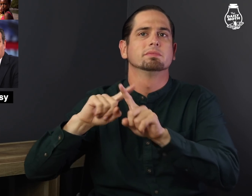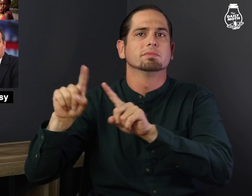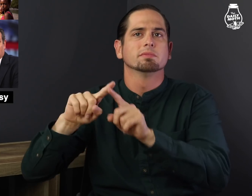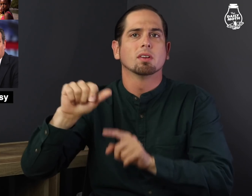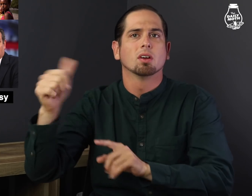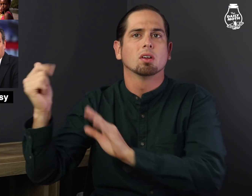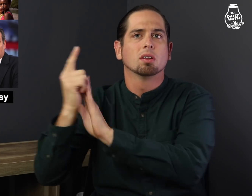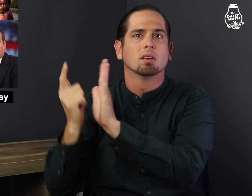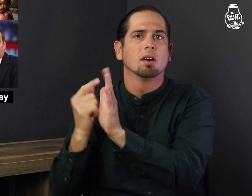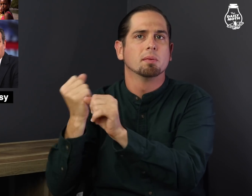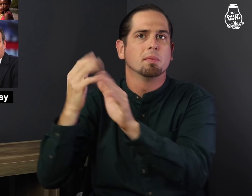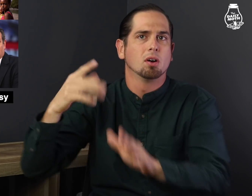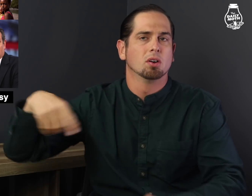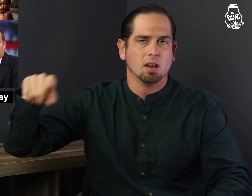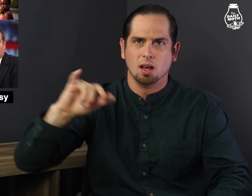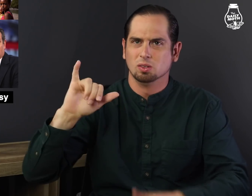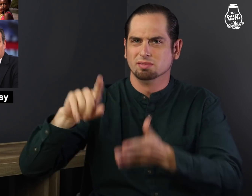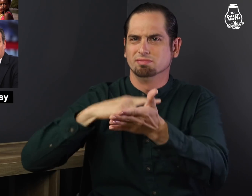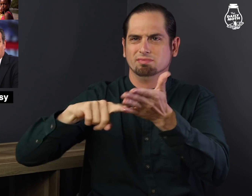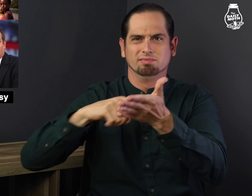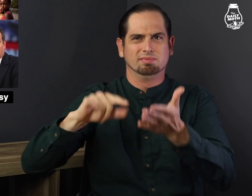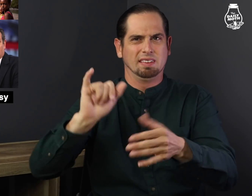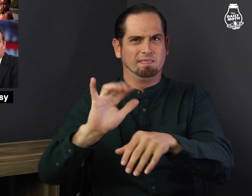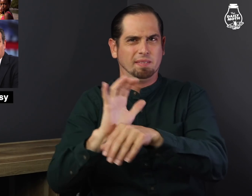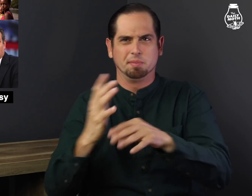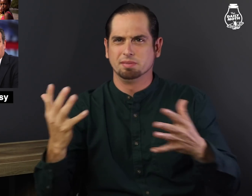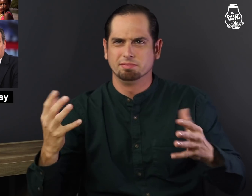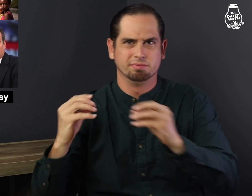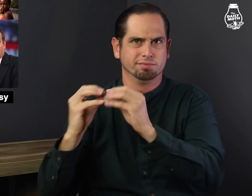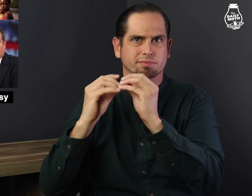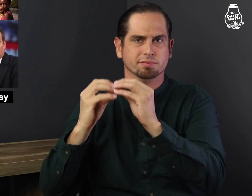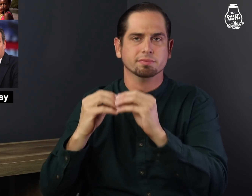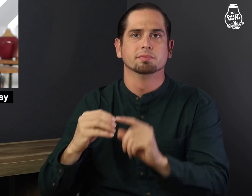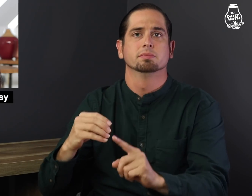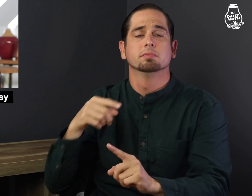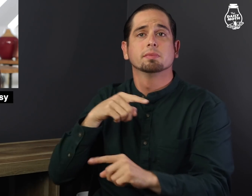Several other lawmakers have criticized the film.